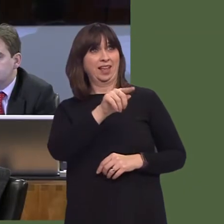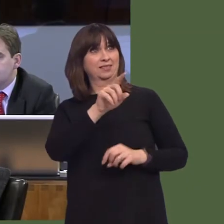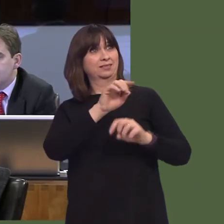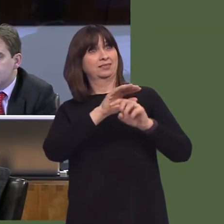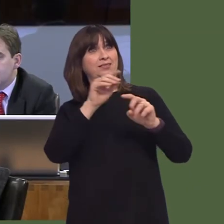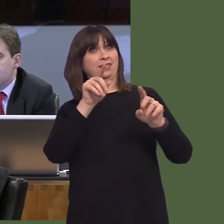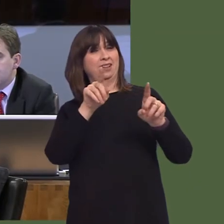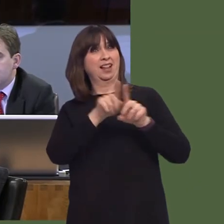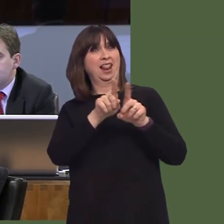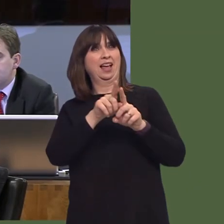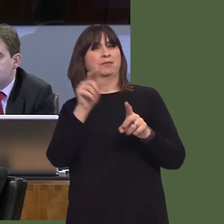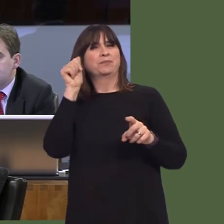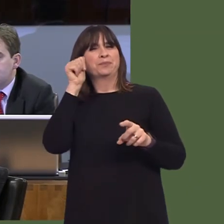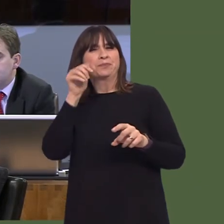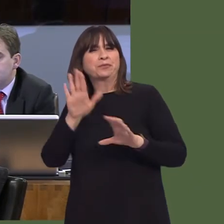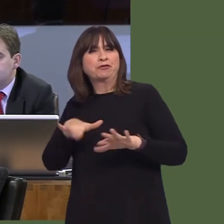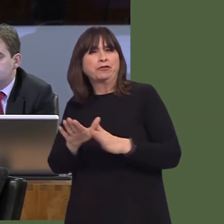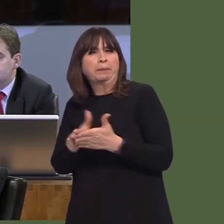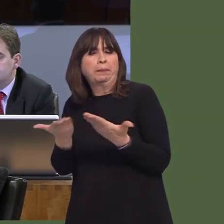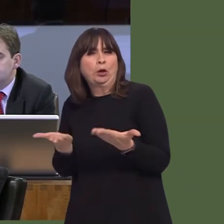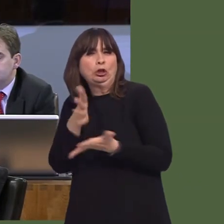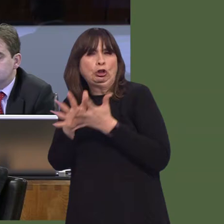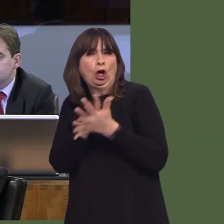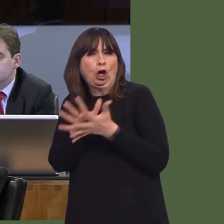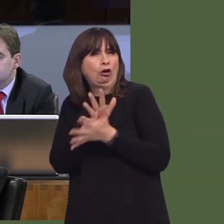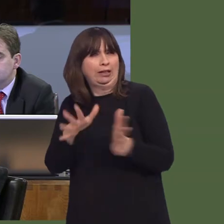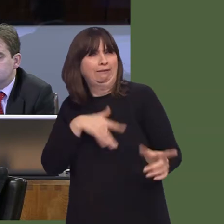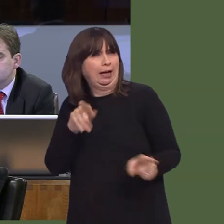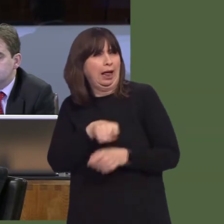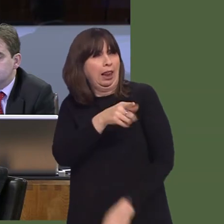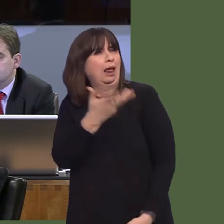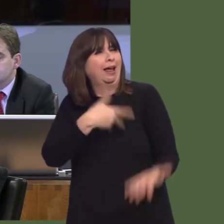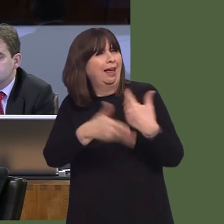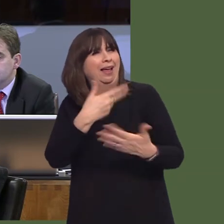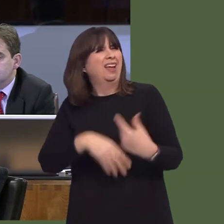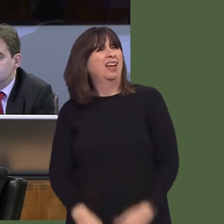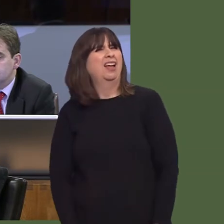in school and only 7 per cent had talked with their teachers about money.